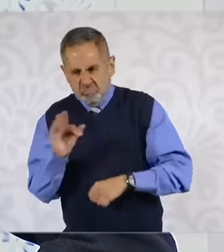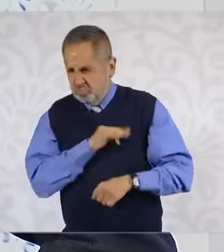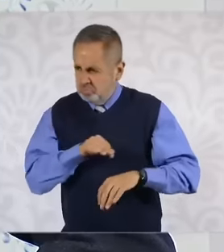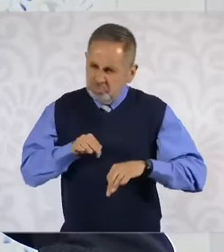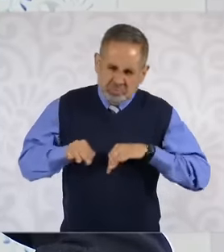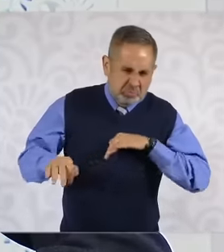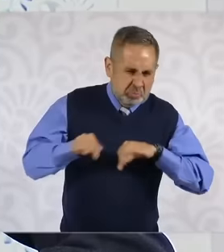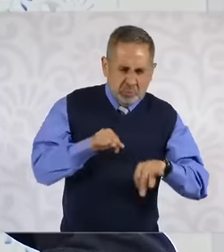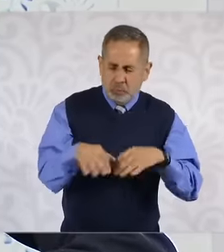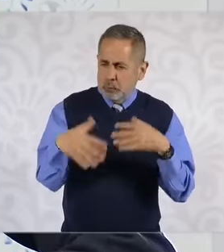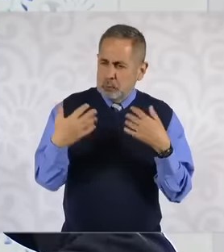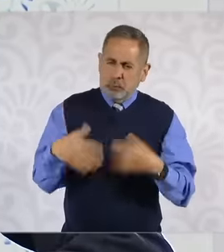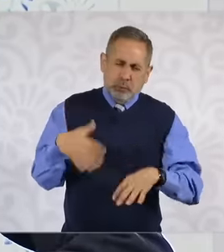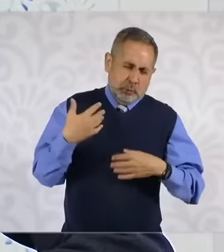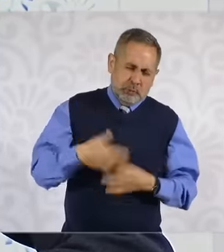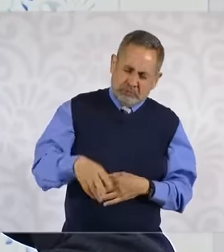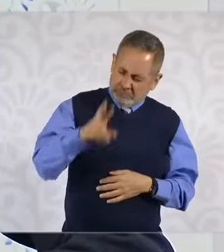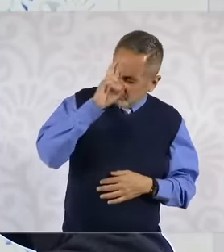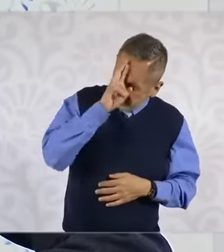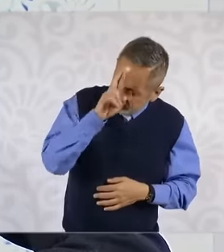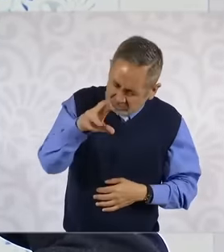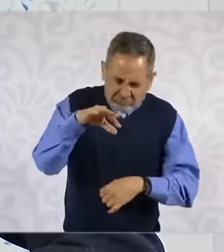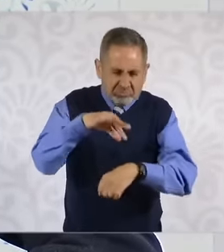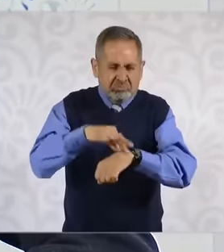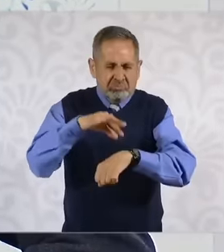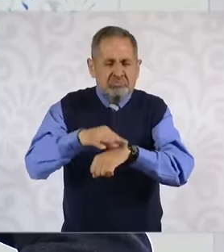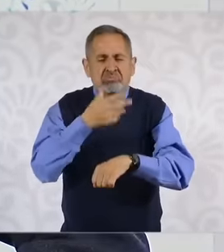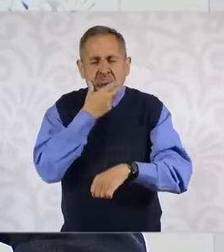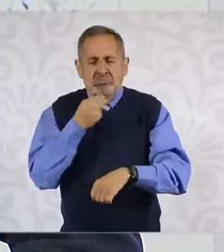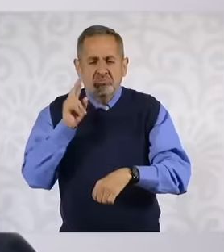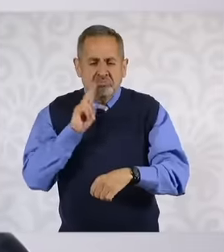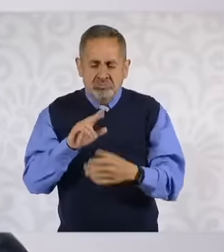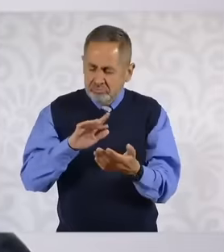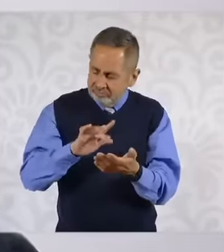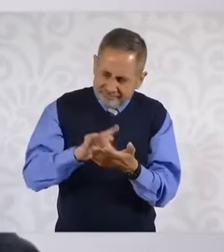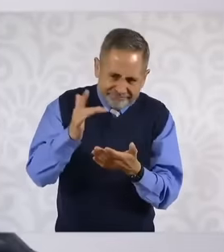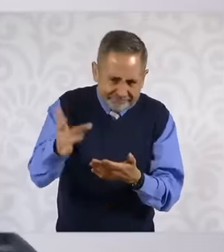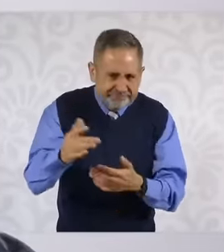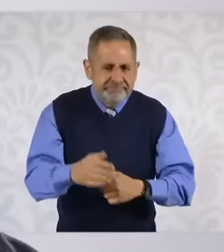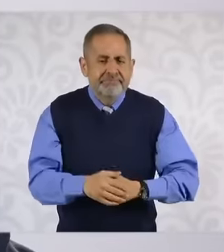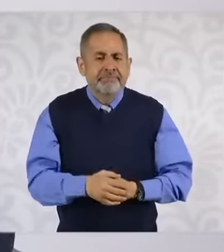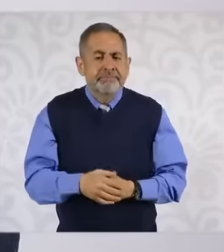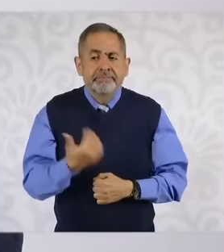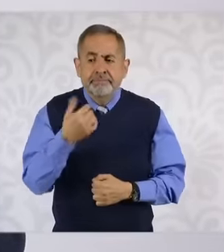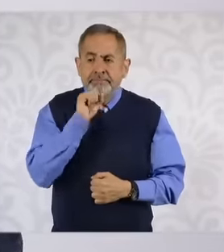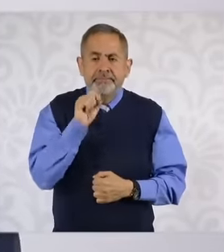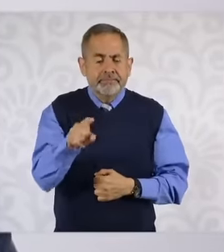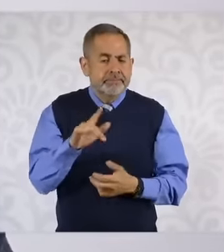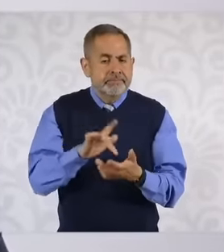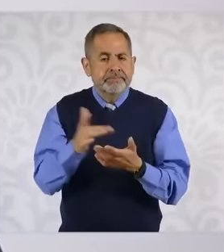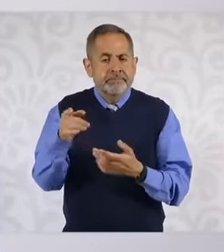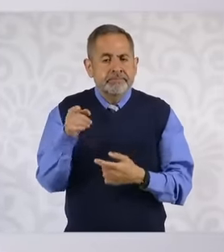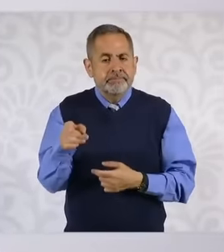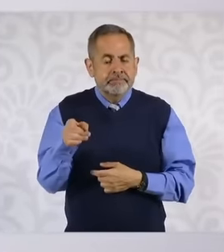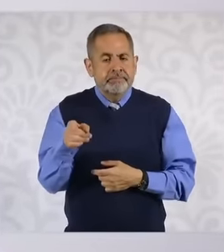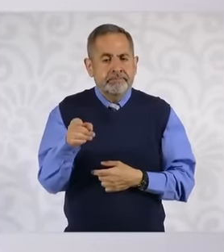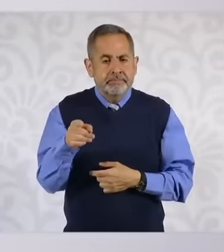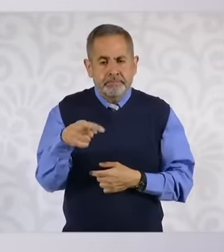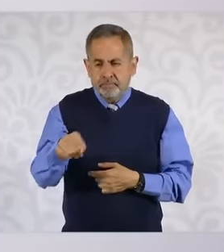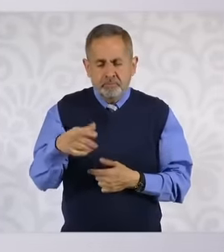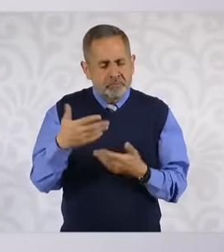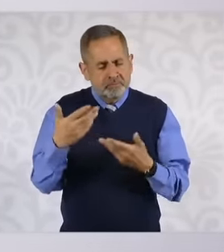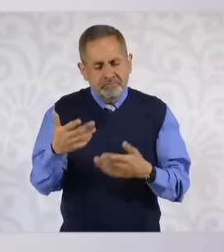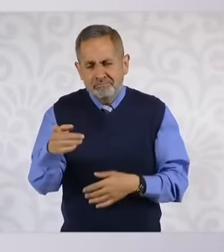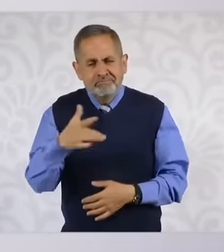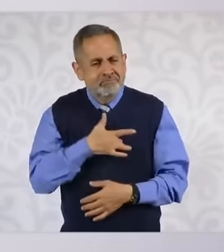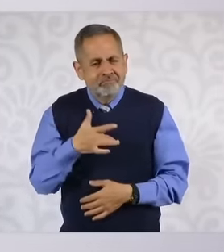gratitude always and our gratitude always to this noble profession, the doctor